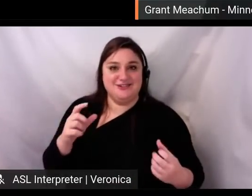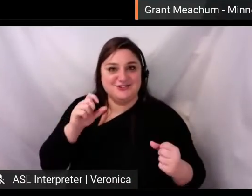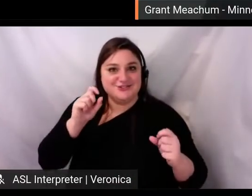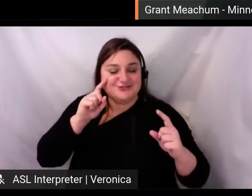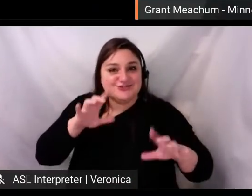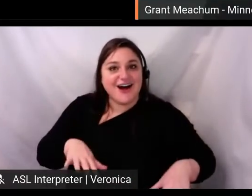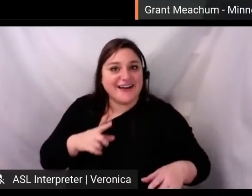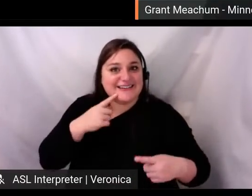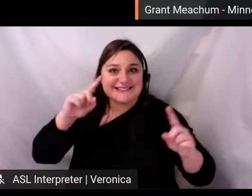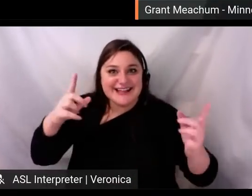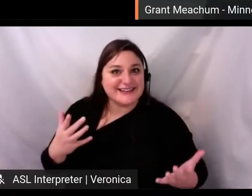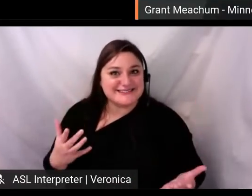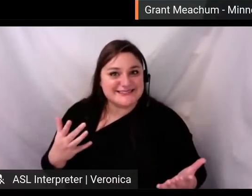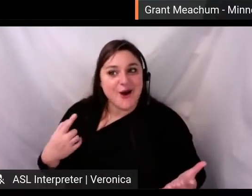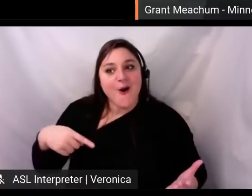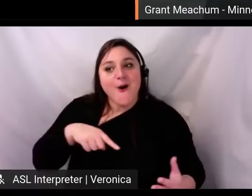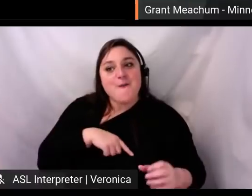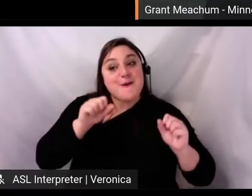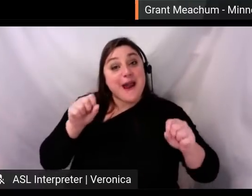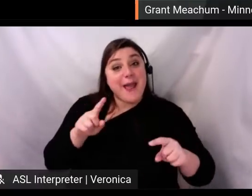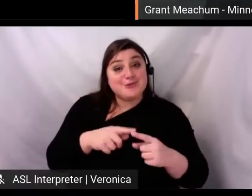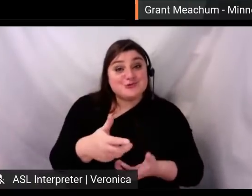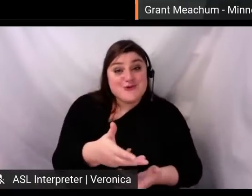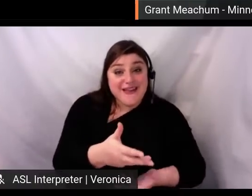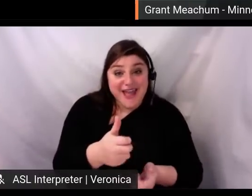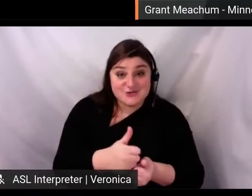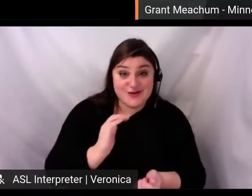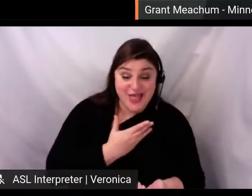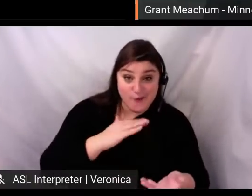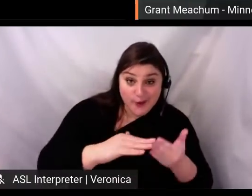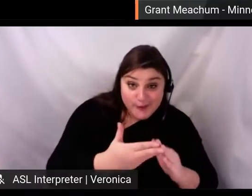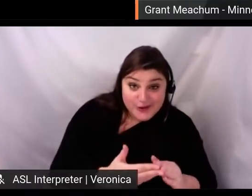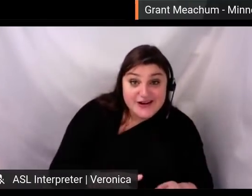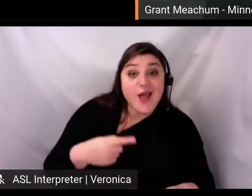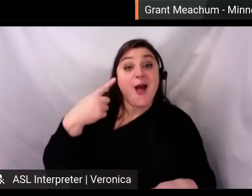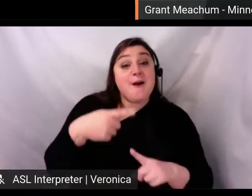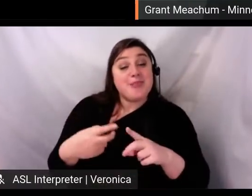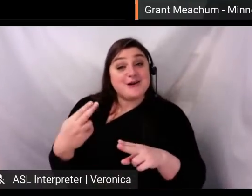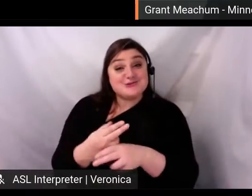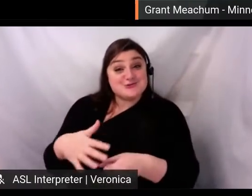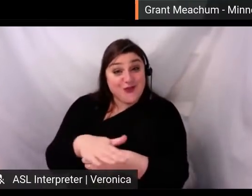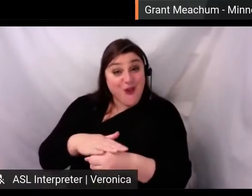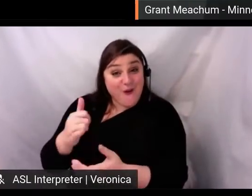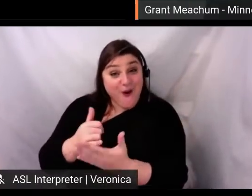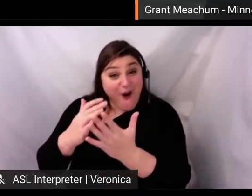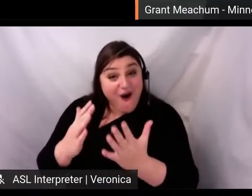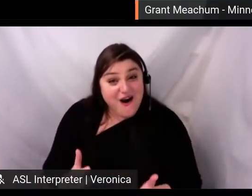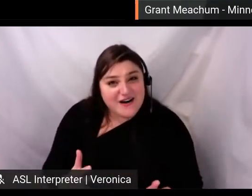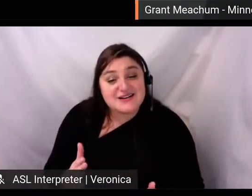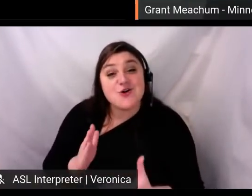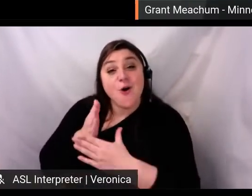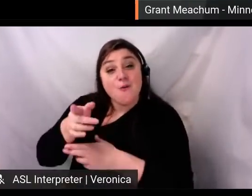audiences while highlighting the orchestra's dedication to collaboration across media and artistic specialties. It really felt like a moment